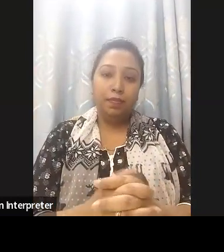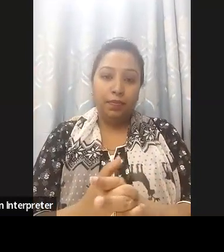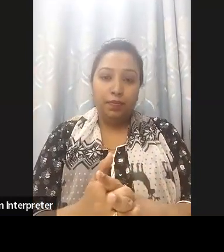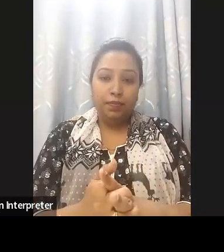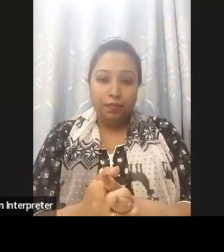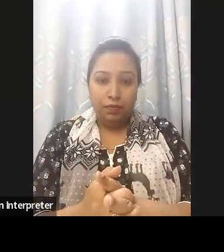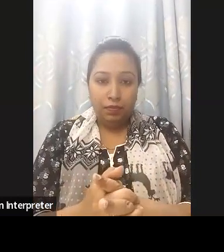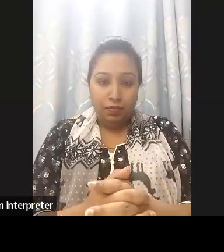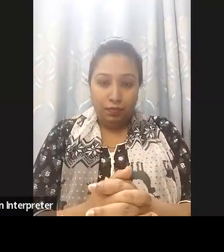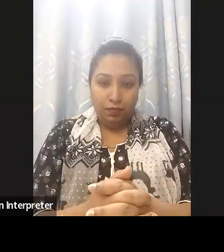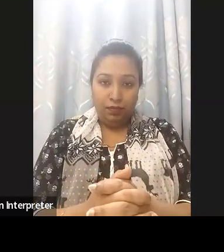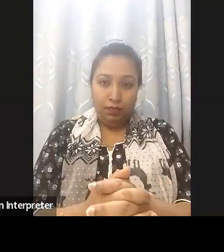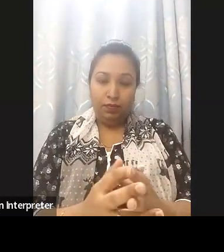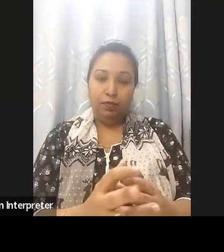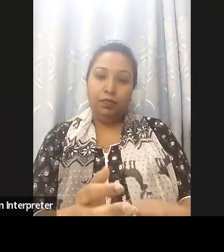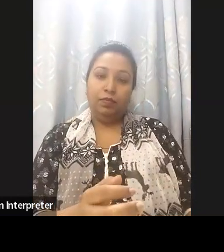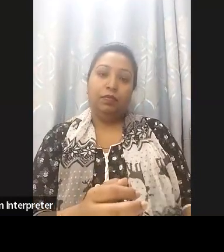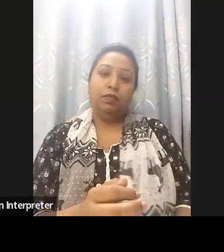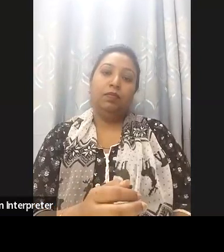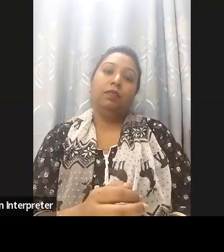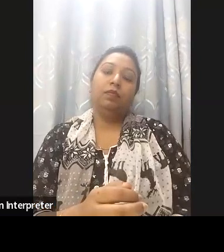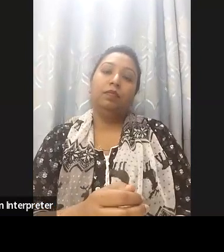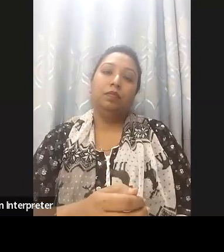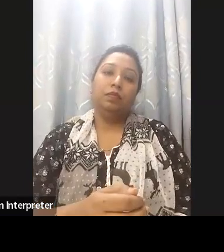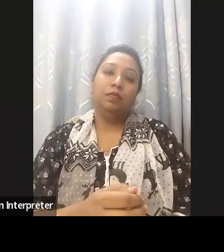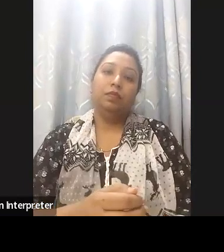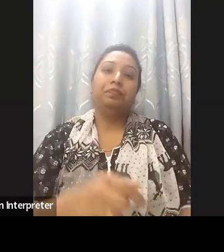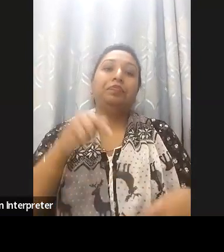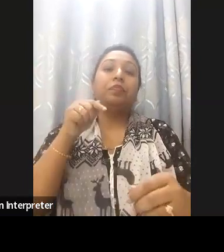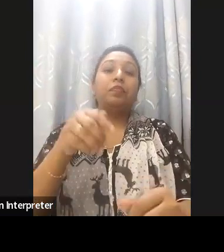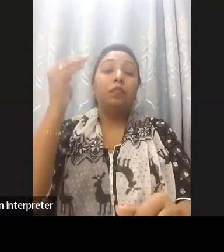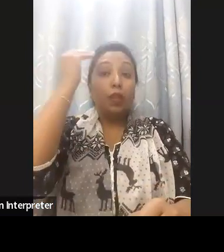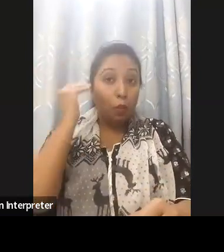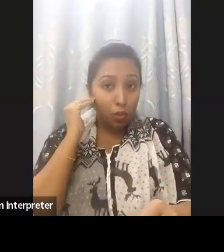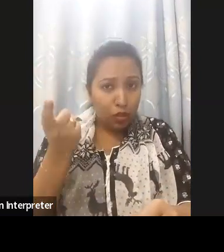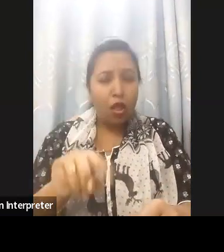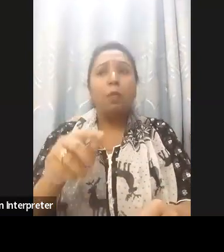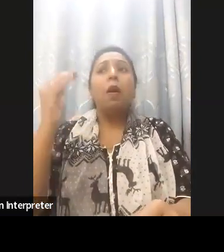without disability have benefited to achieve higher pass rates and even securing the top